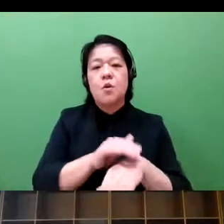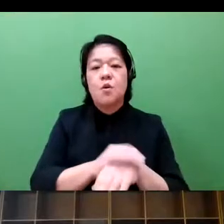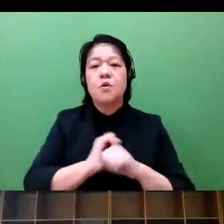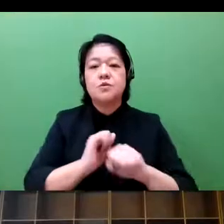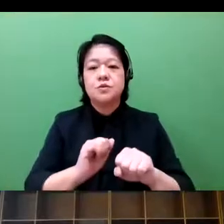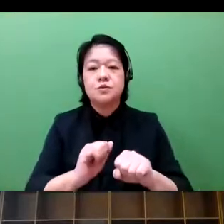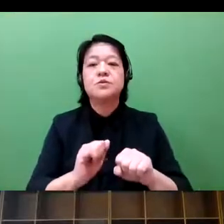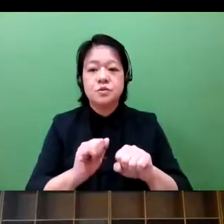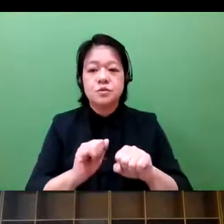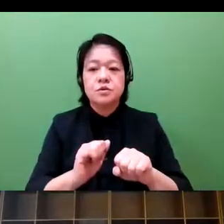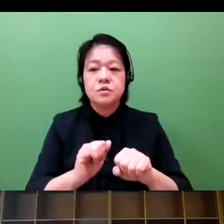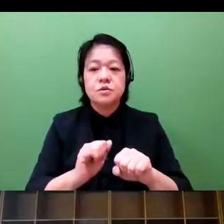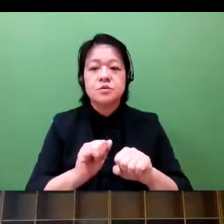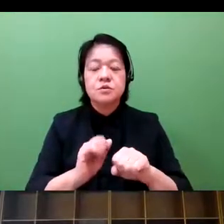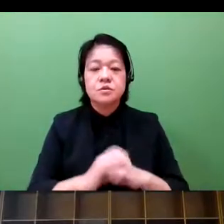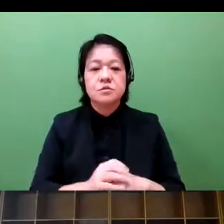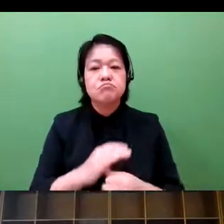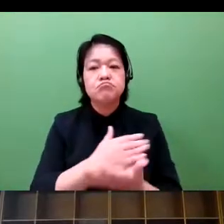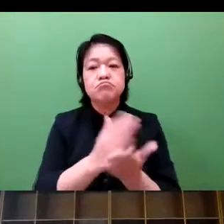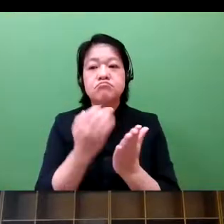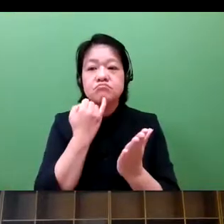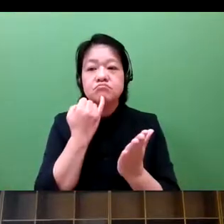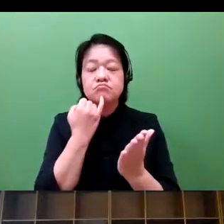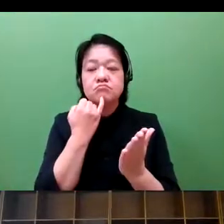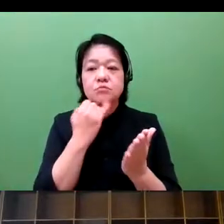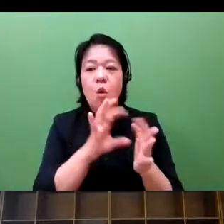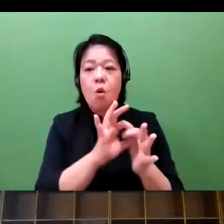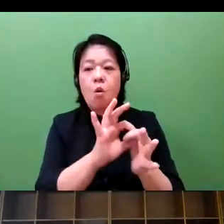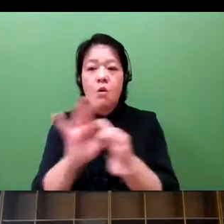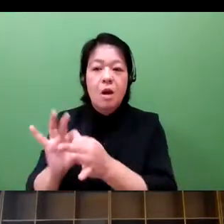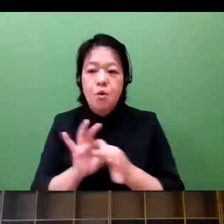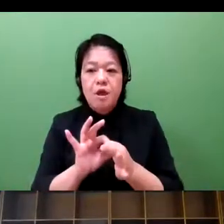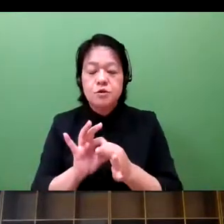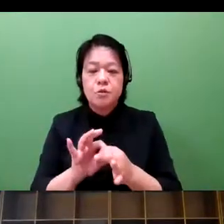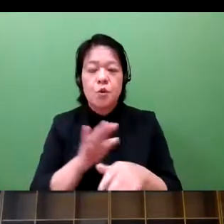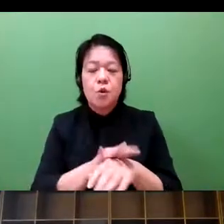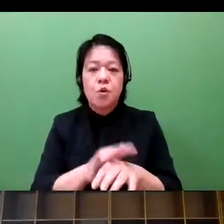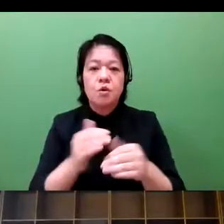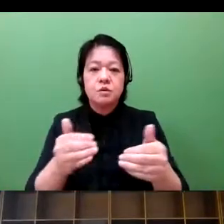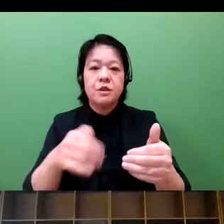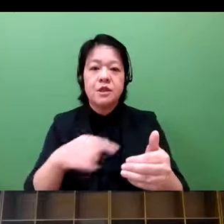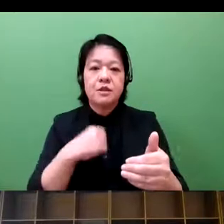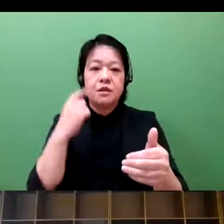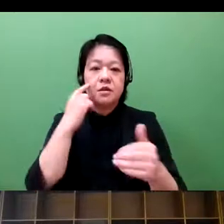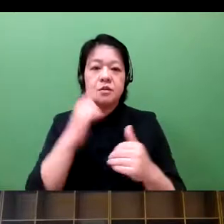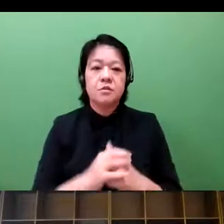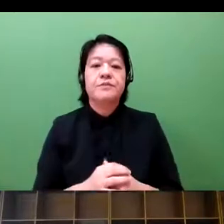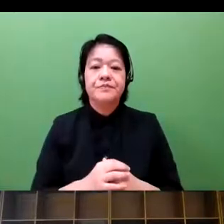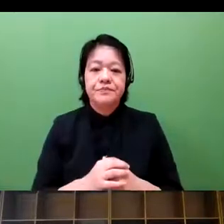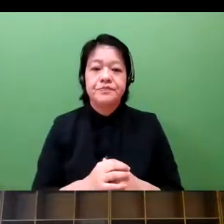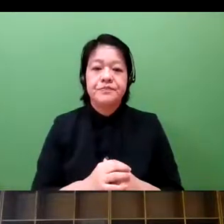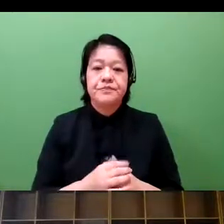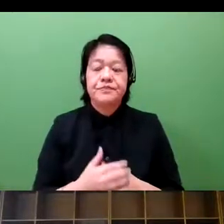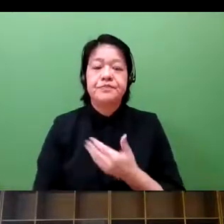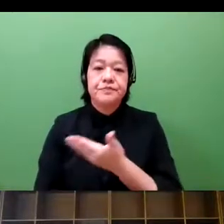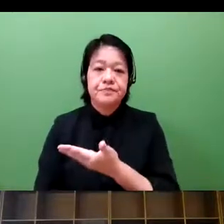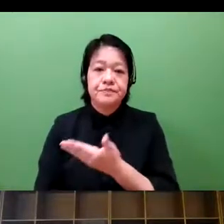their daily behaviors. So collaboration will be enhanced.